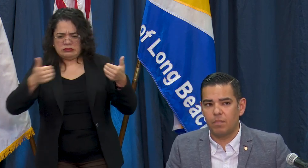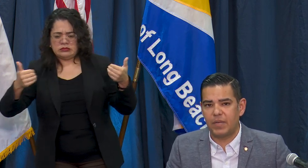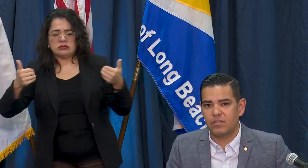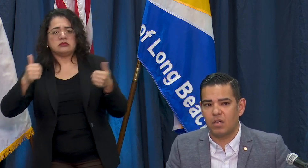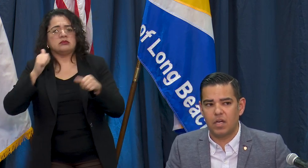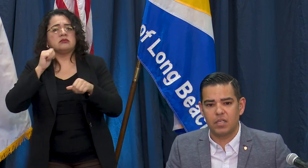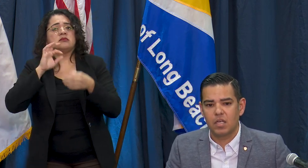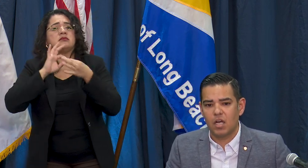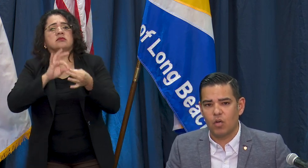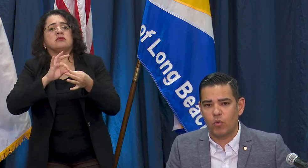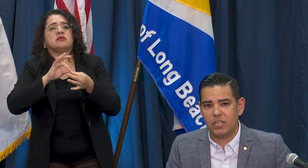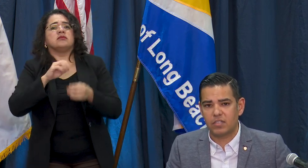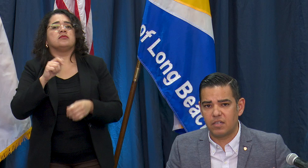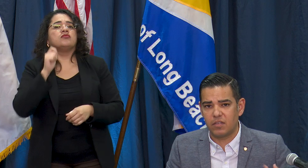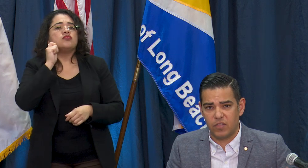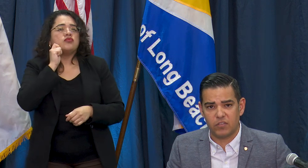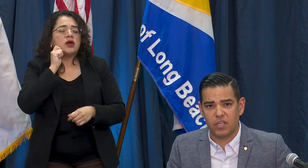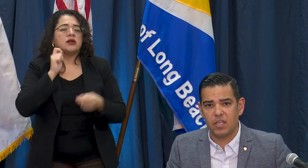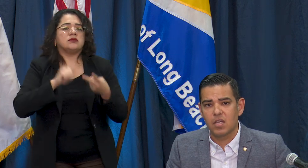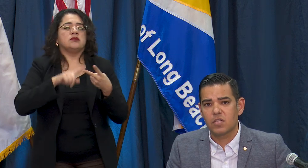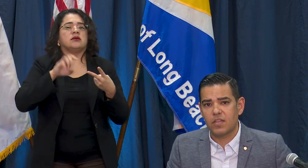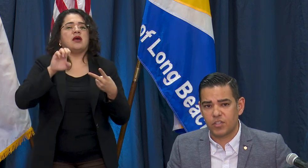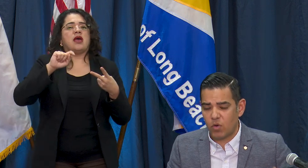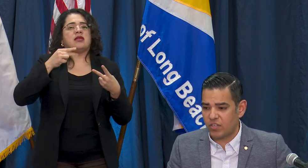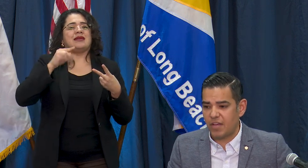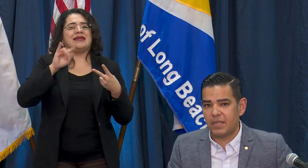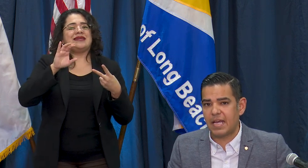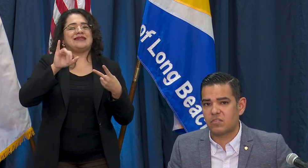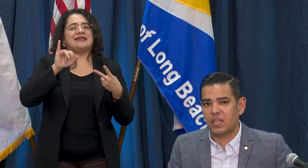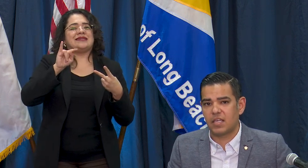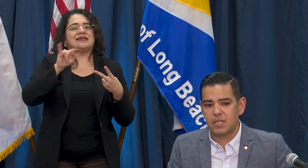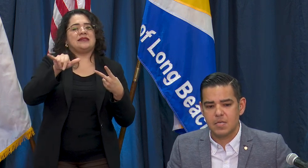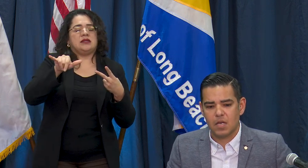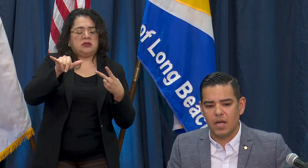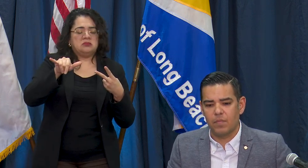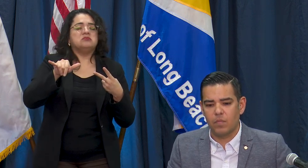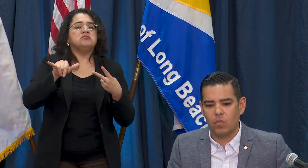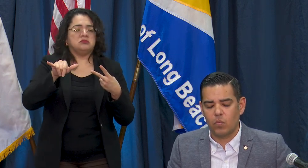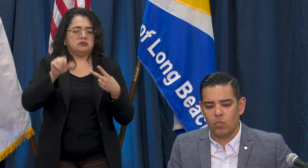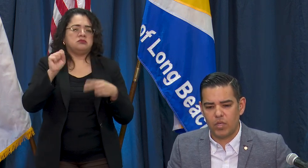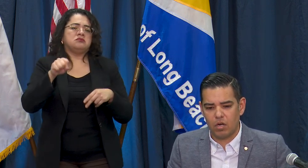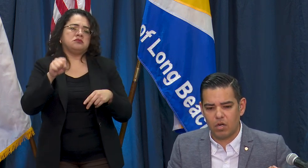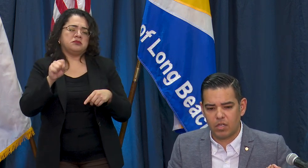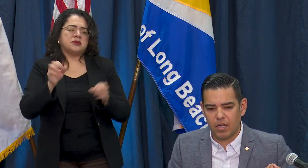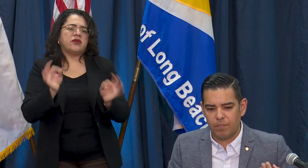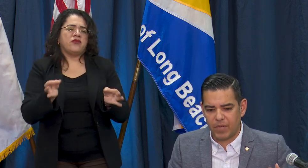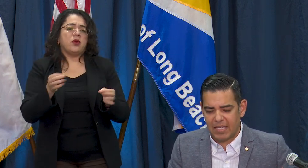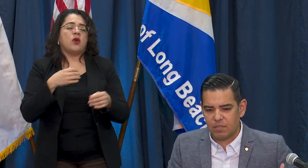based on race and ethnicity so that's a question I've been asking. We are getting